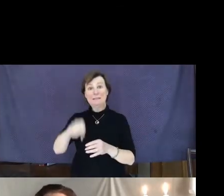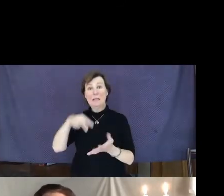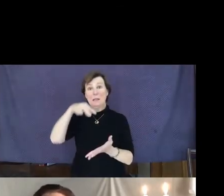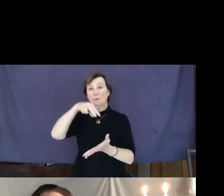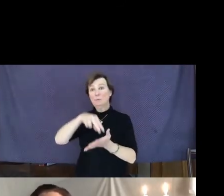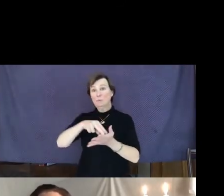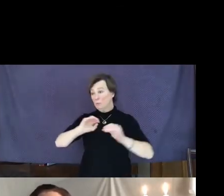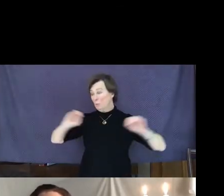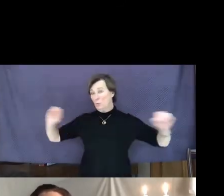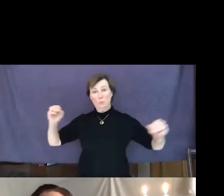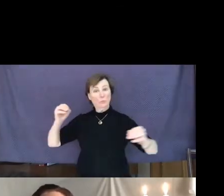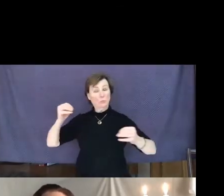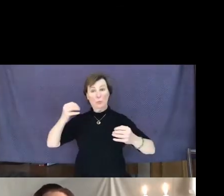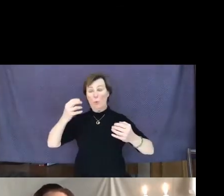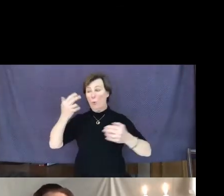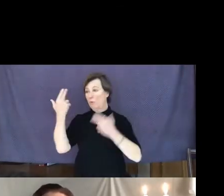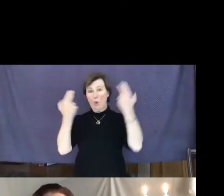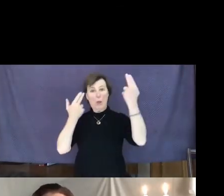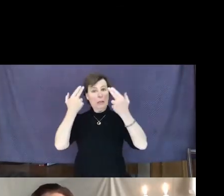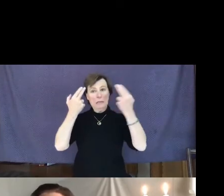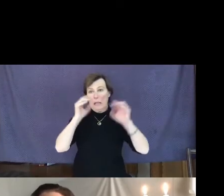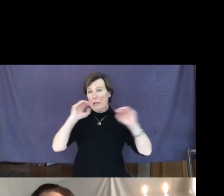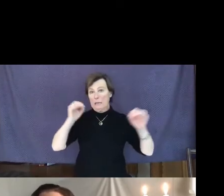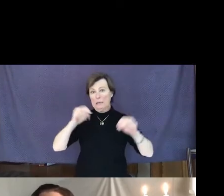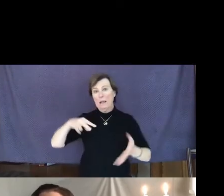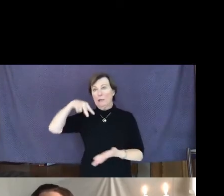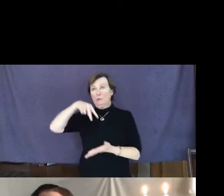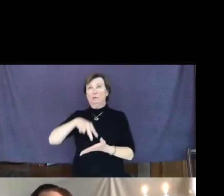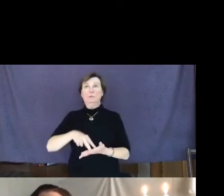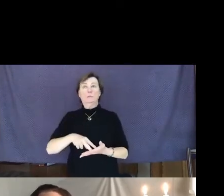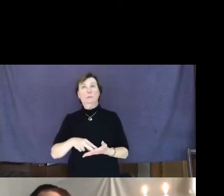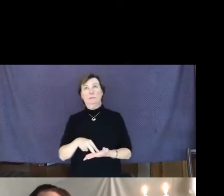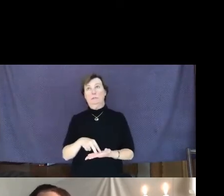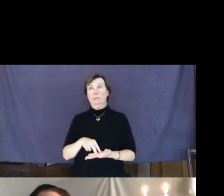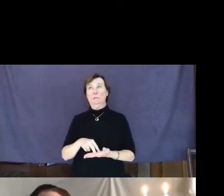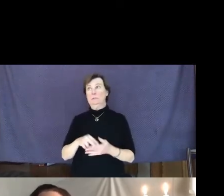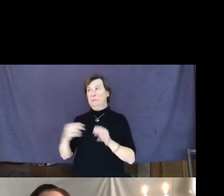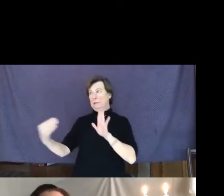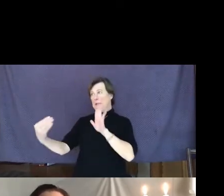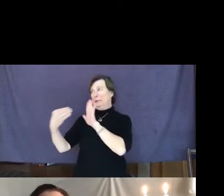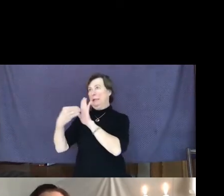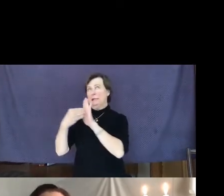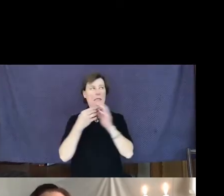against an armed, angry mob, wanting to attack the Japanese community